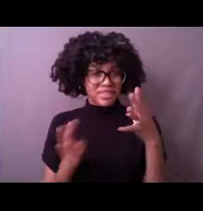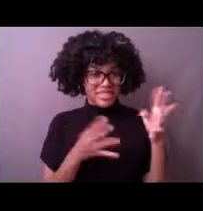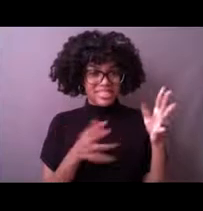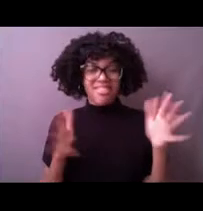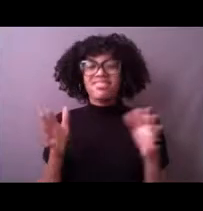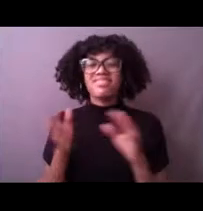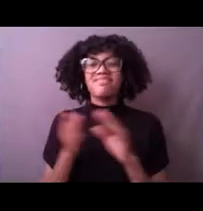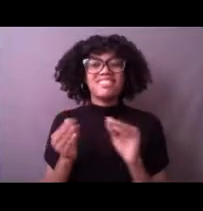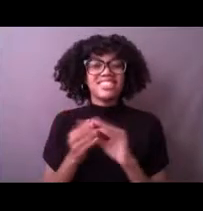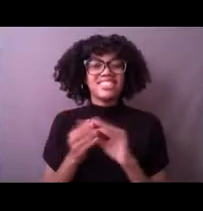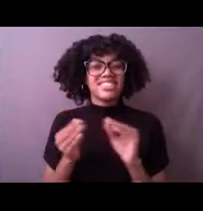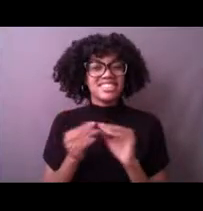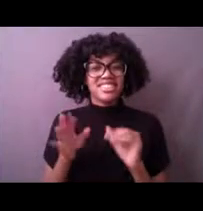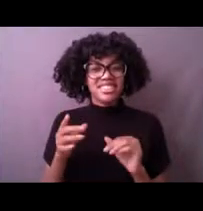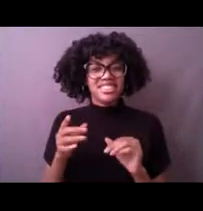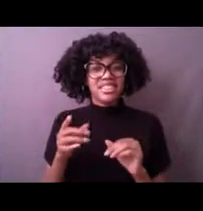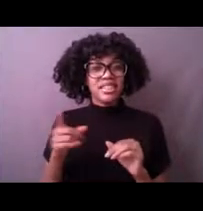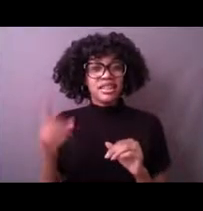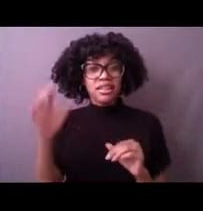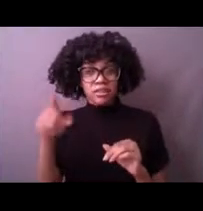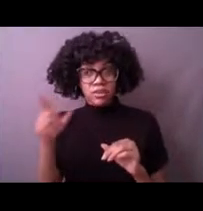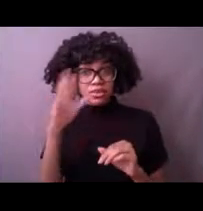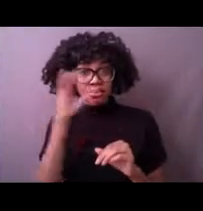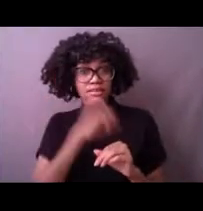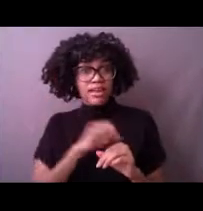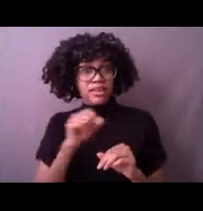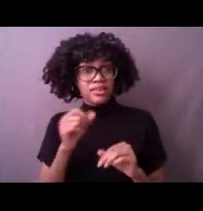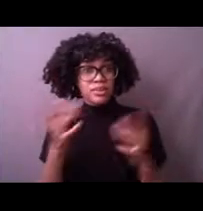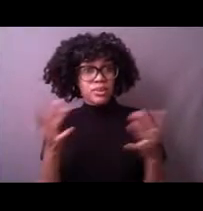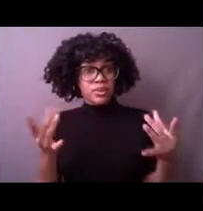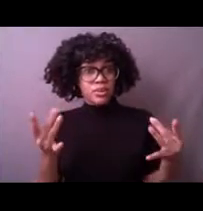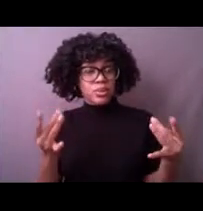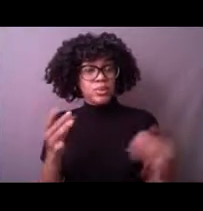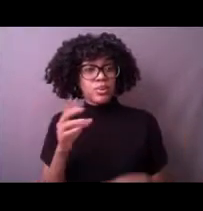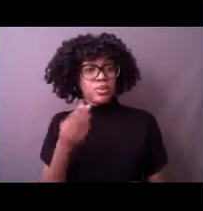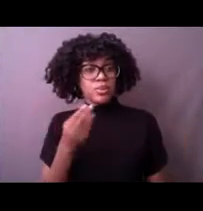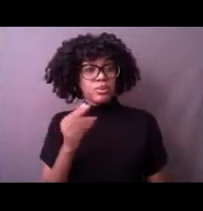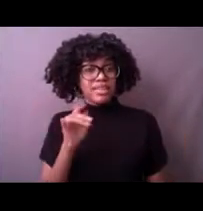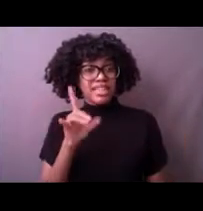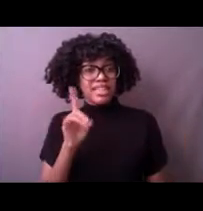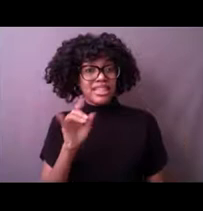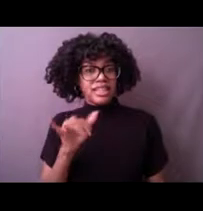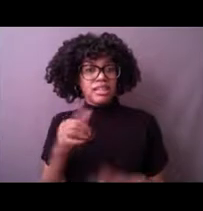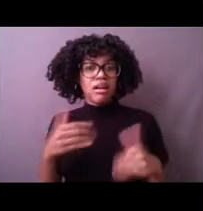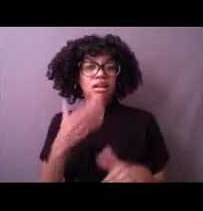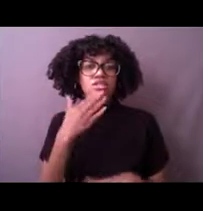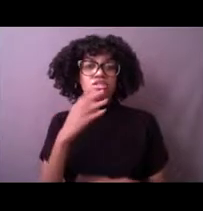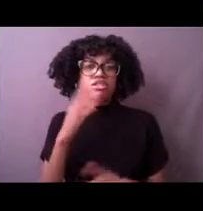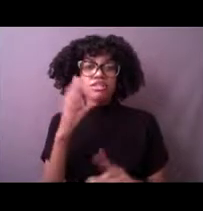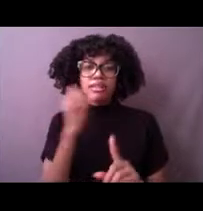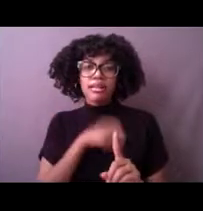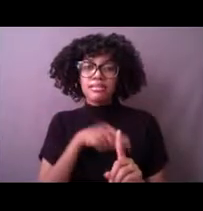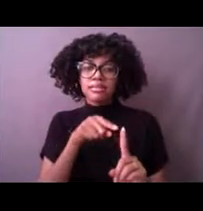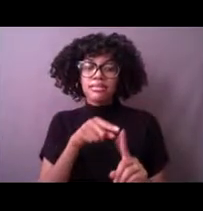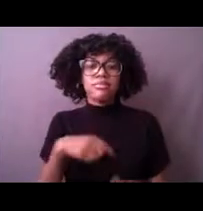Whoever guessed humidity was a very, very good guess. I also heard a couple of water temperatures on there.